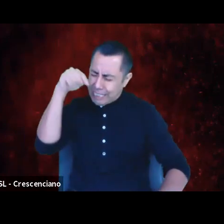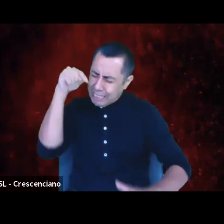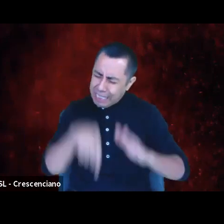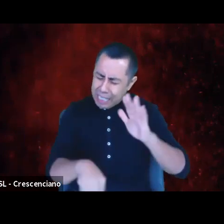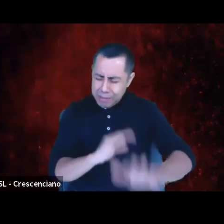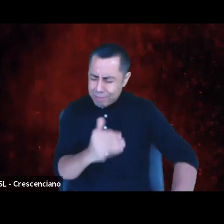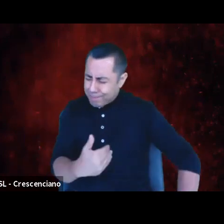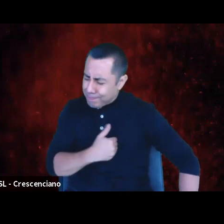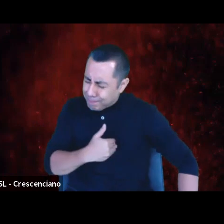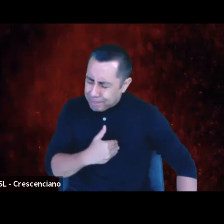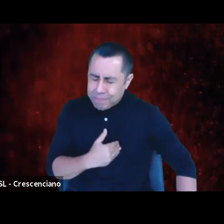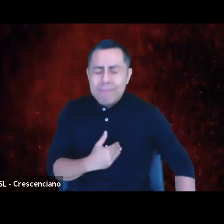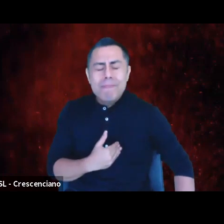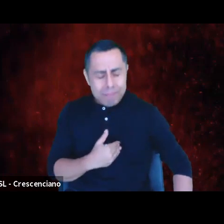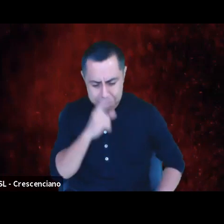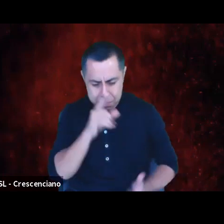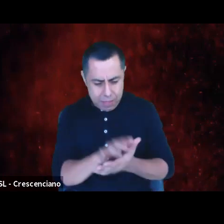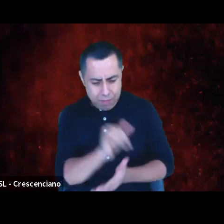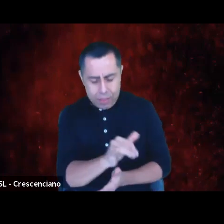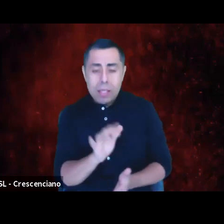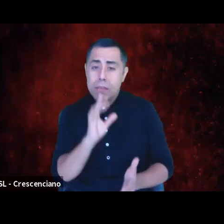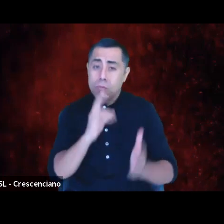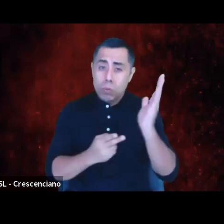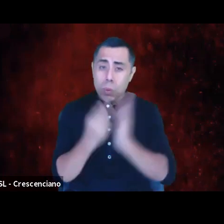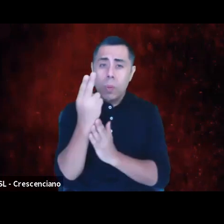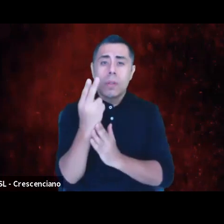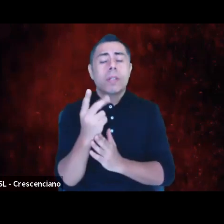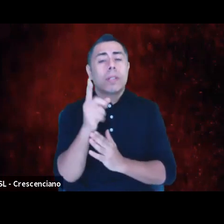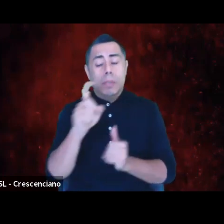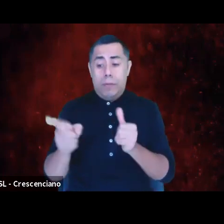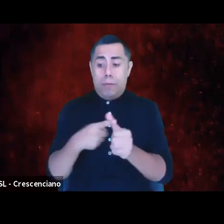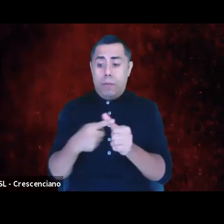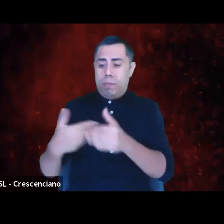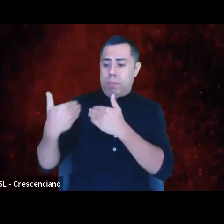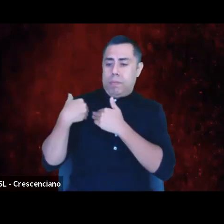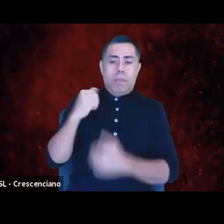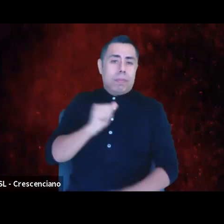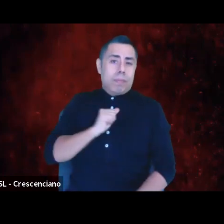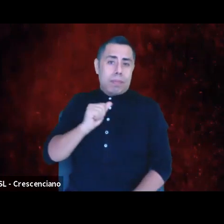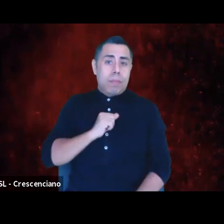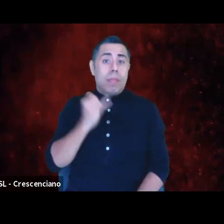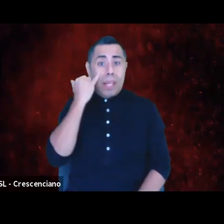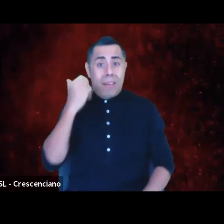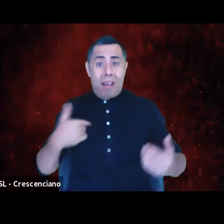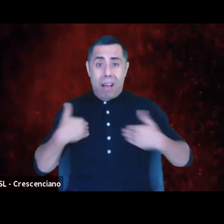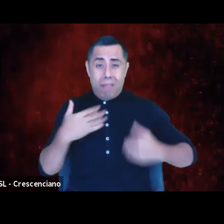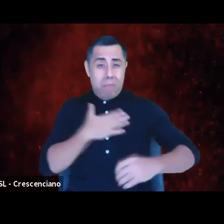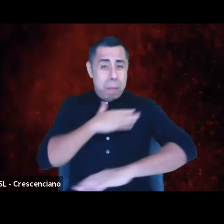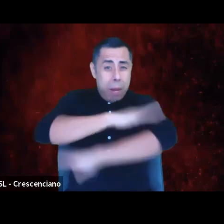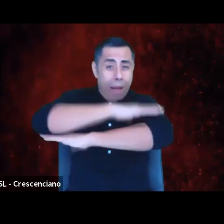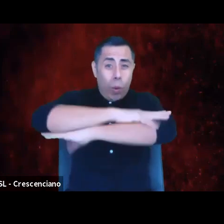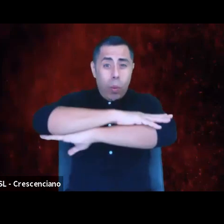That's my truth, and I must first hold myself accountable. If I have a platform and I don't use it to its full extent,